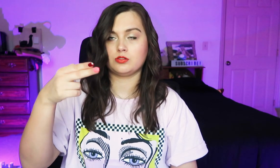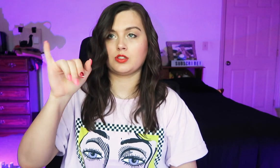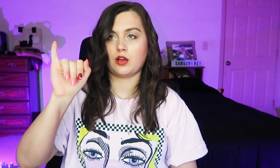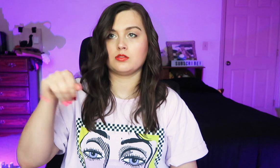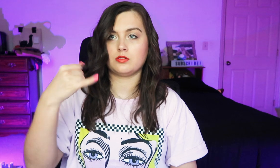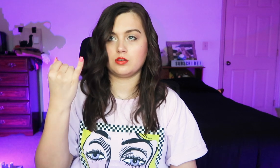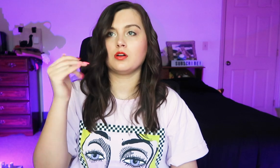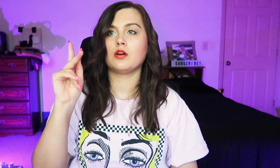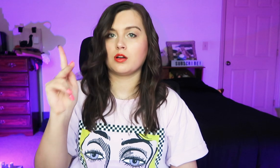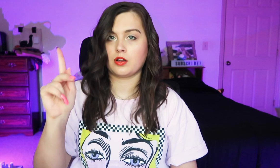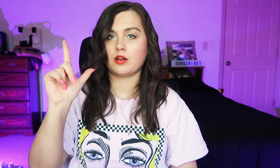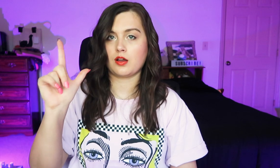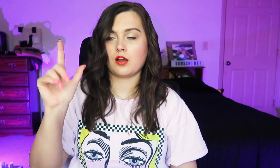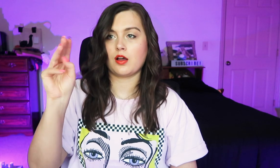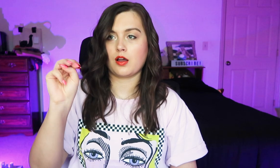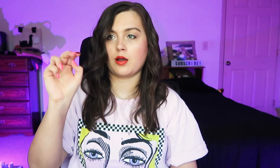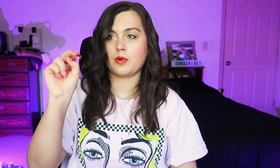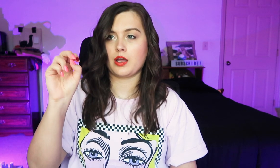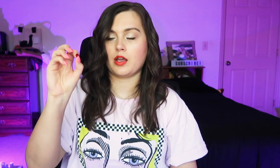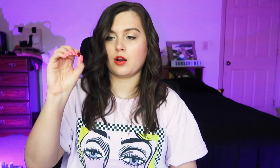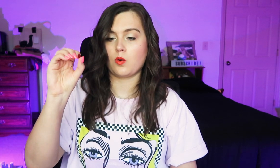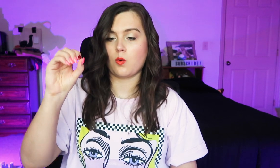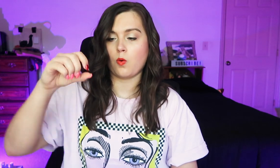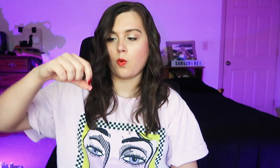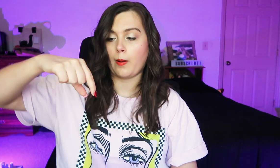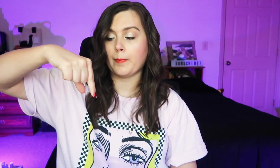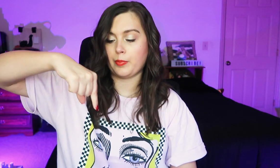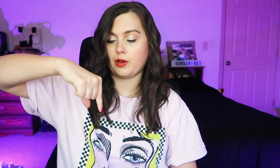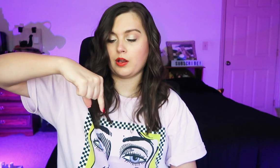H, I, J, K, L, M, N, O, P.